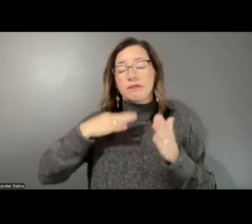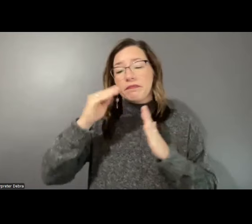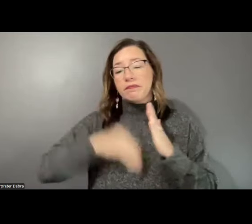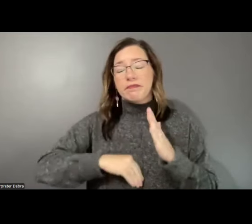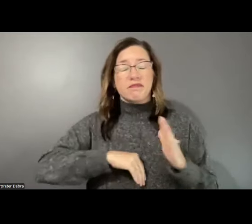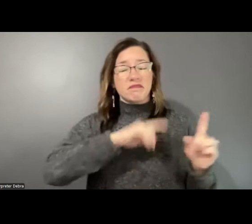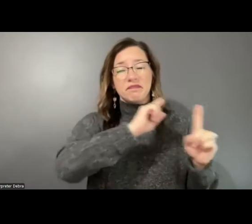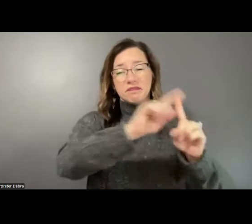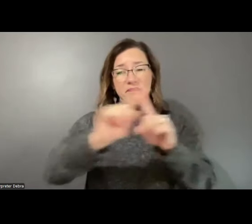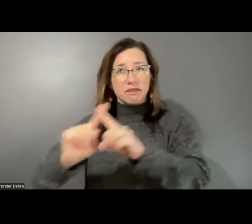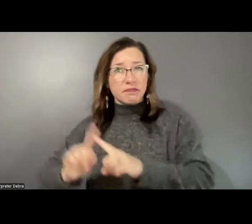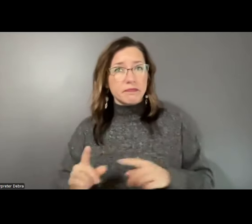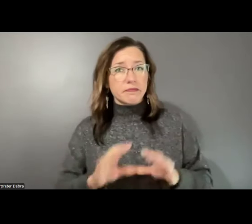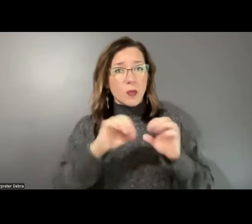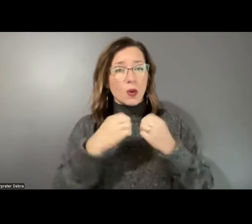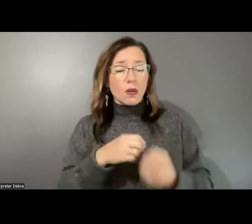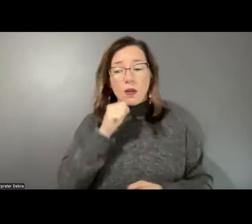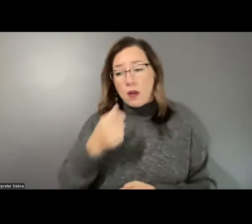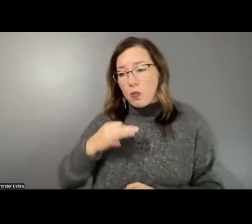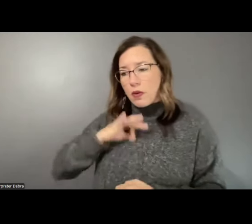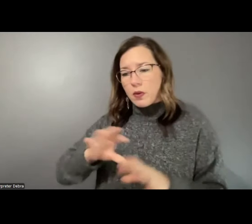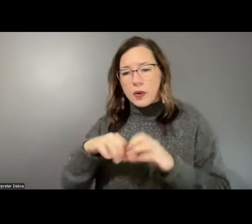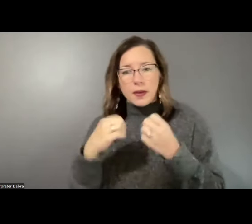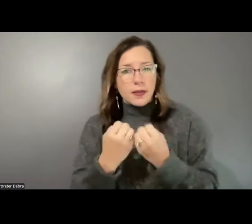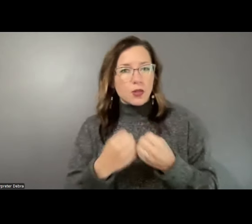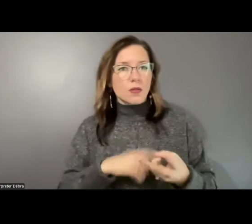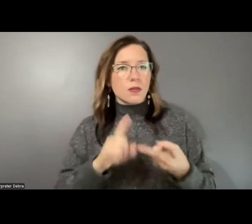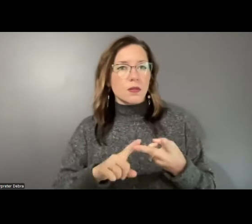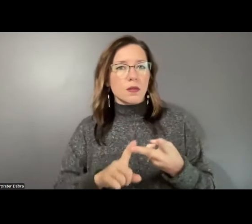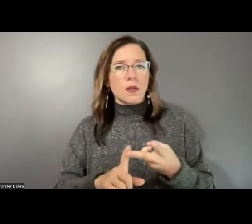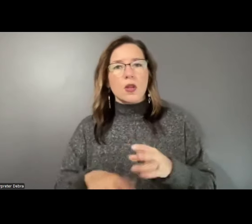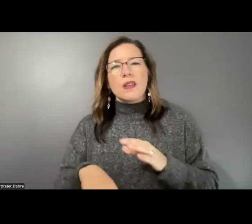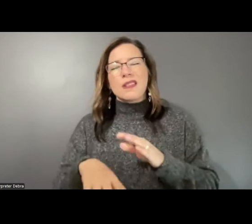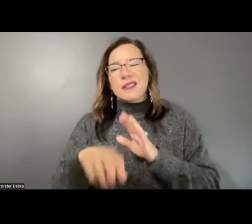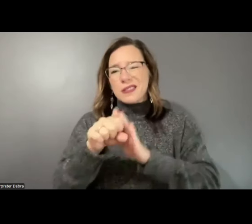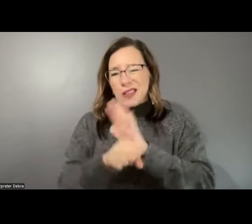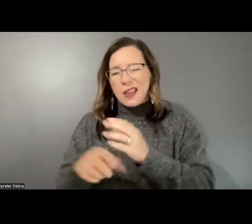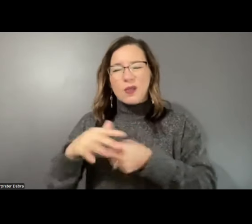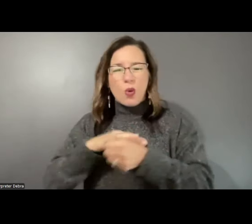organizations, nonprofit organizations, units of state and local government, and federally